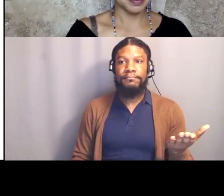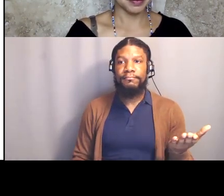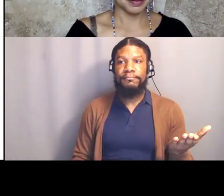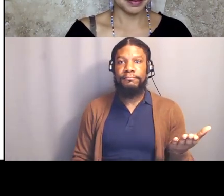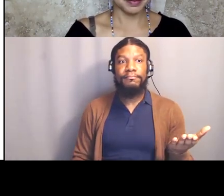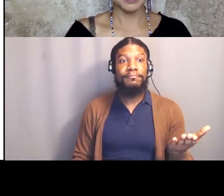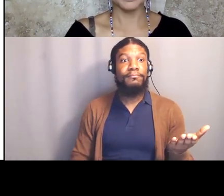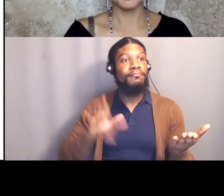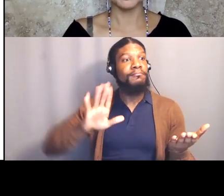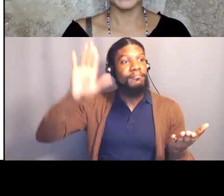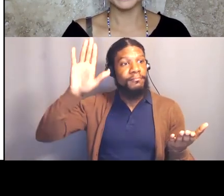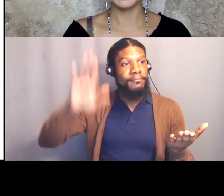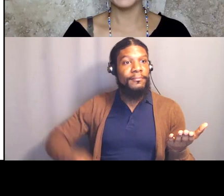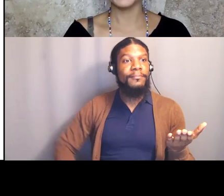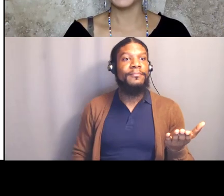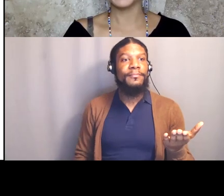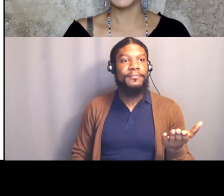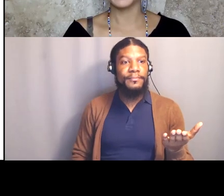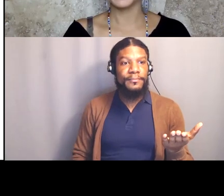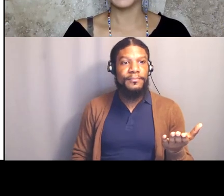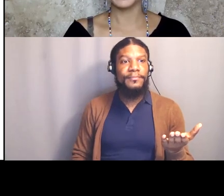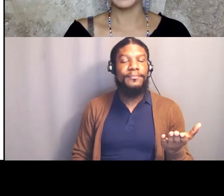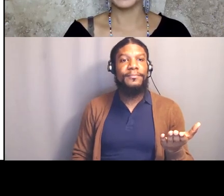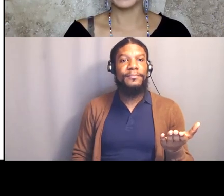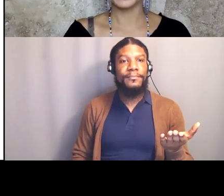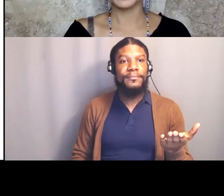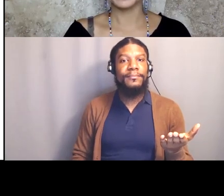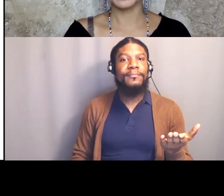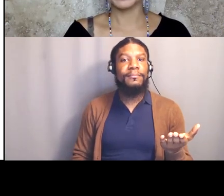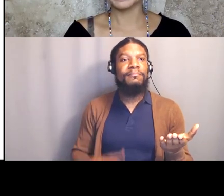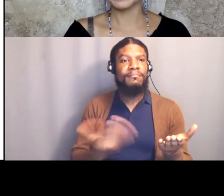I can, and let's take another breath together,